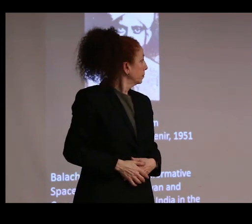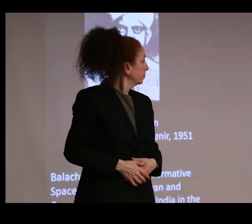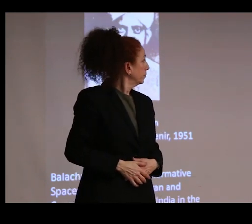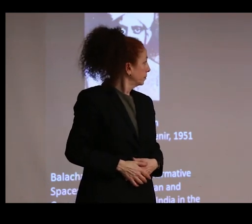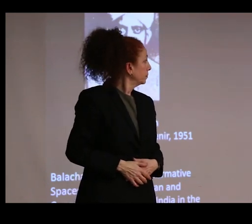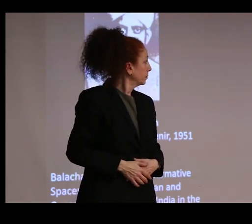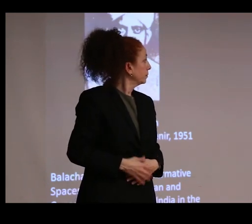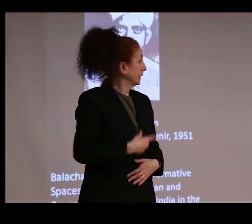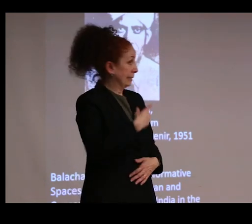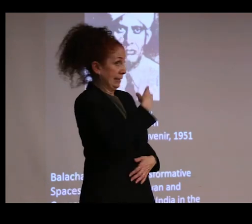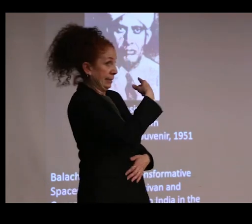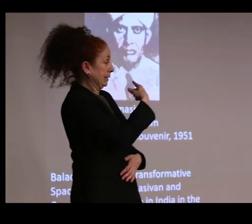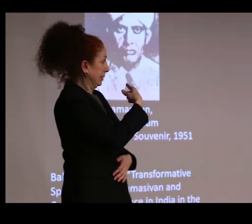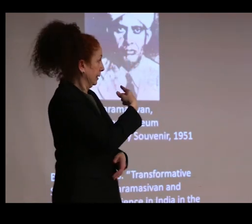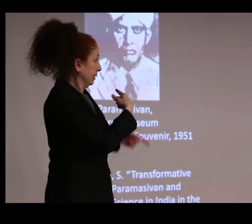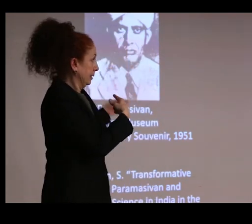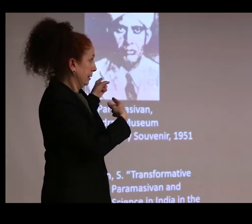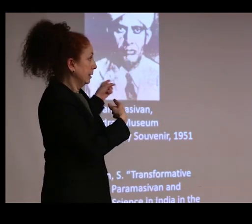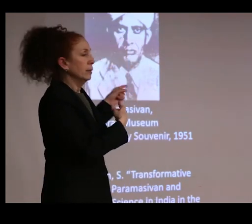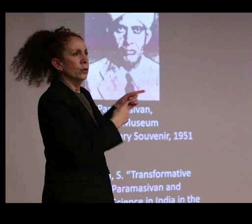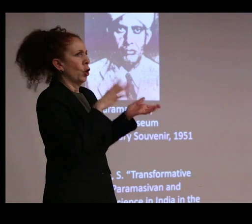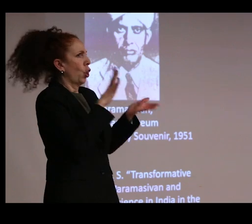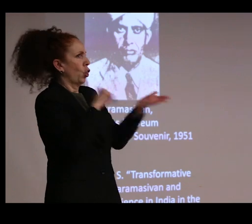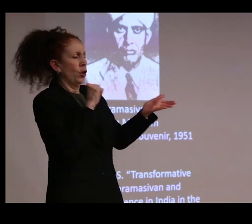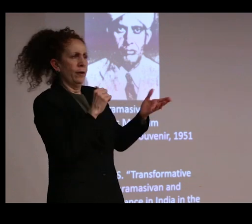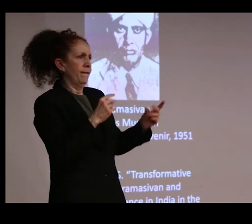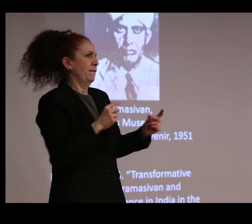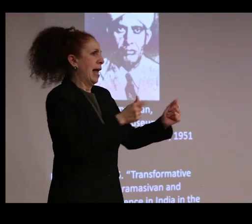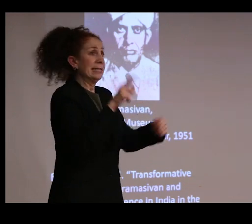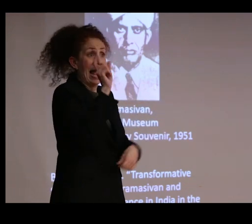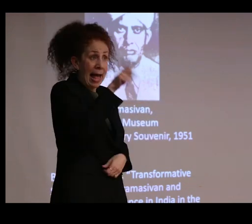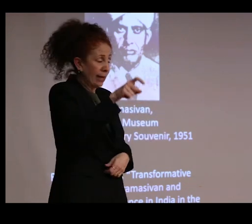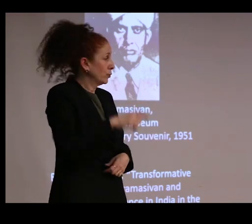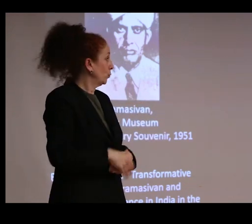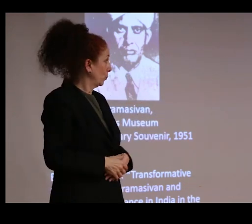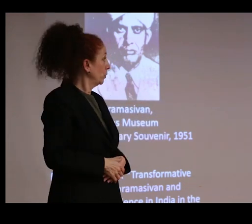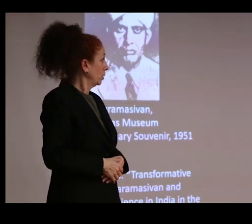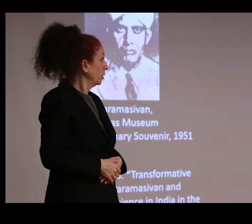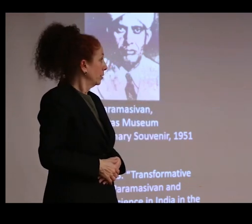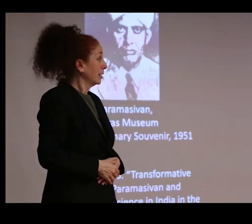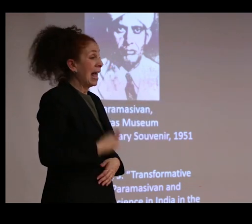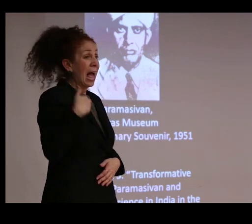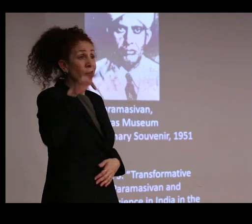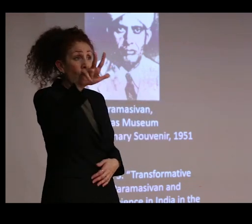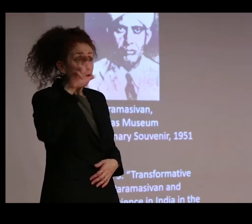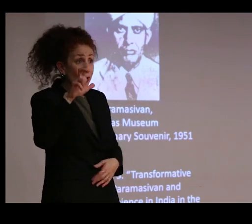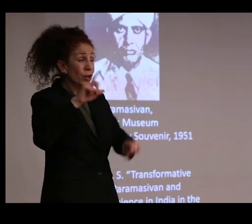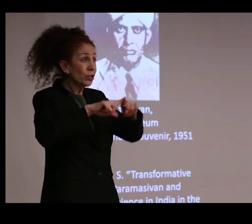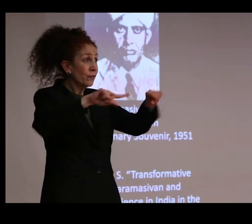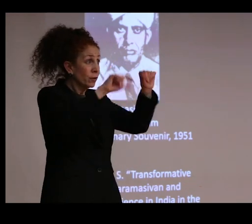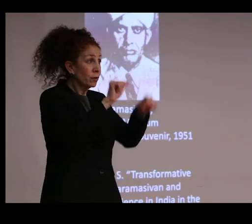He was, of course, a very quick study. He had to be because there were at least 300 bronzes requiring his care.